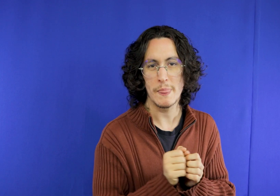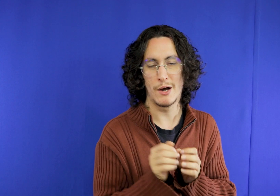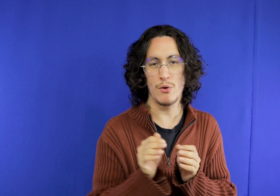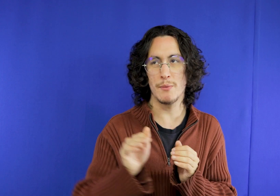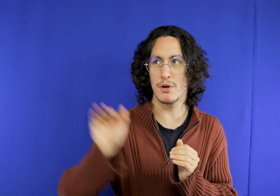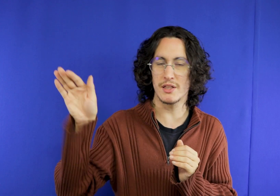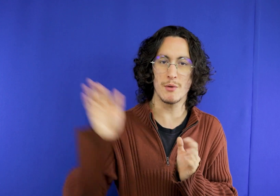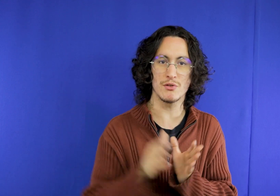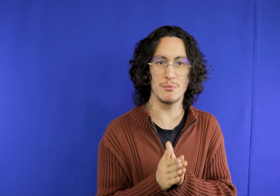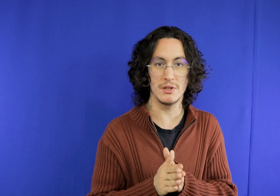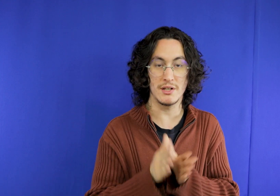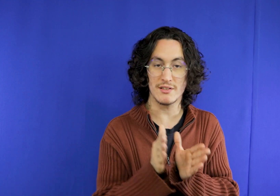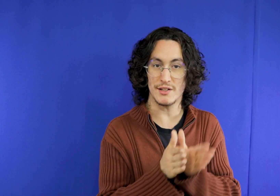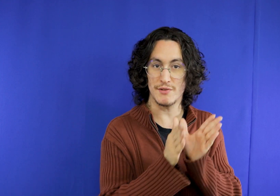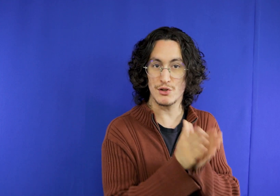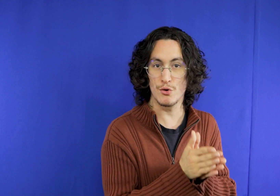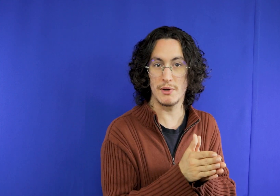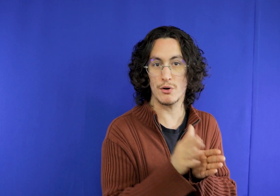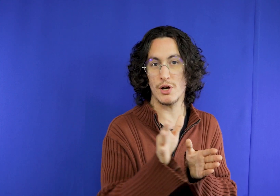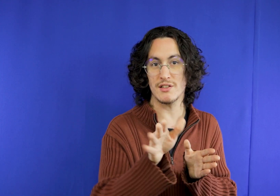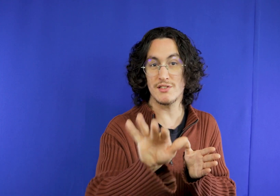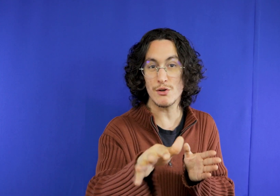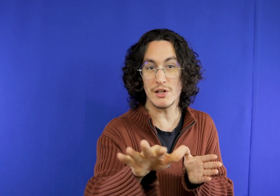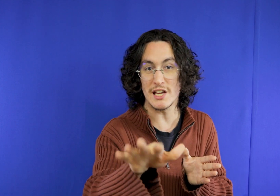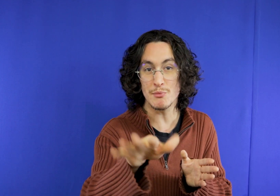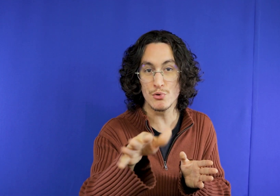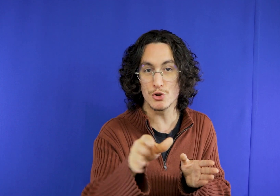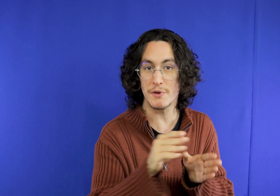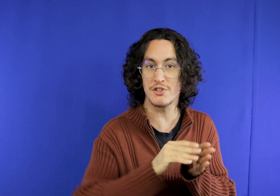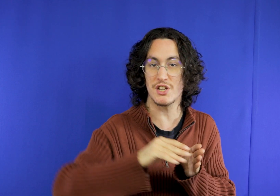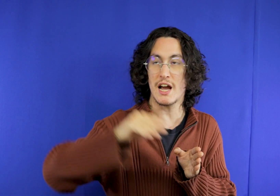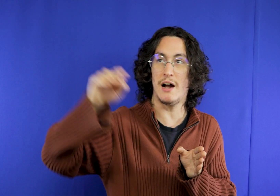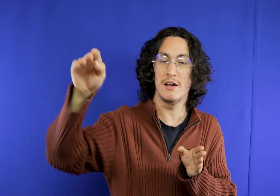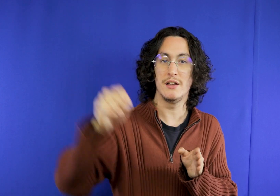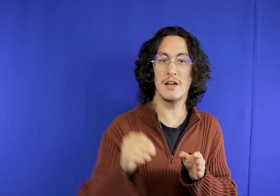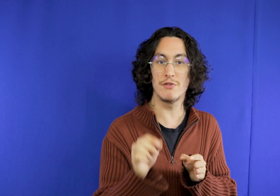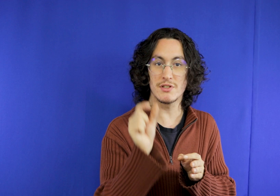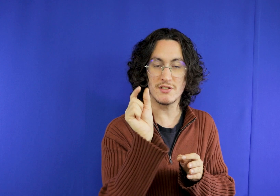a little more bad because there is a climb in this If you go by Uber, put 5 to 10 minutes you arrive and